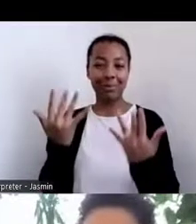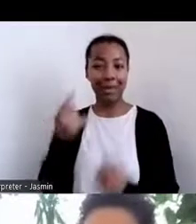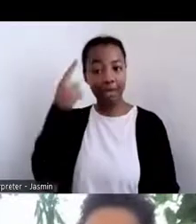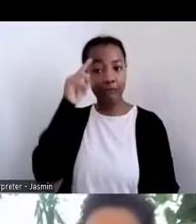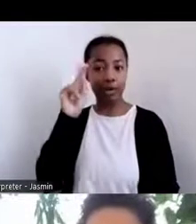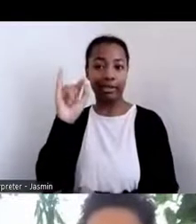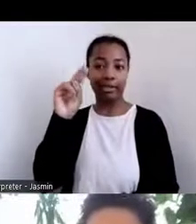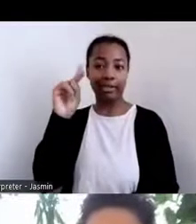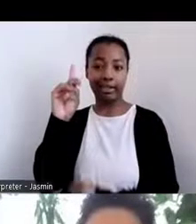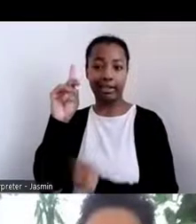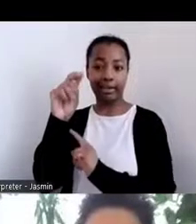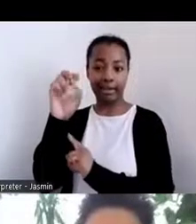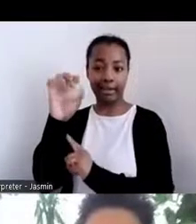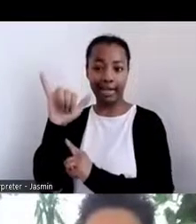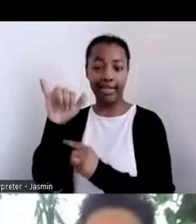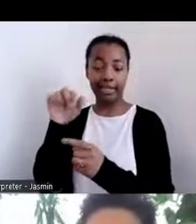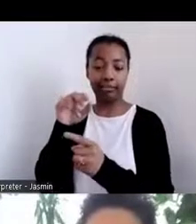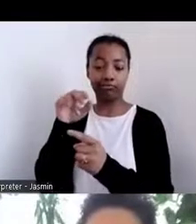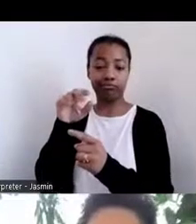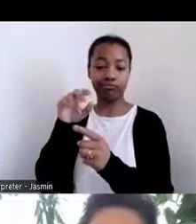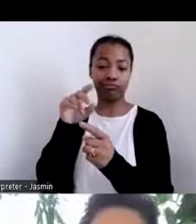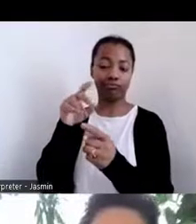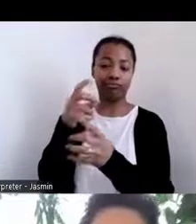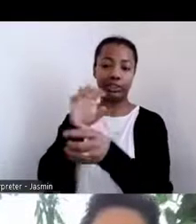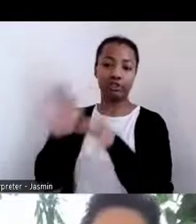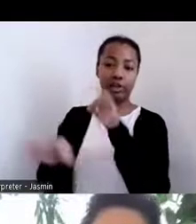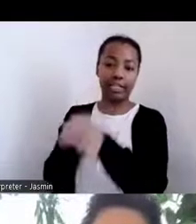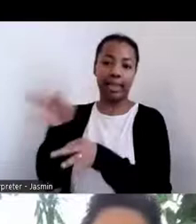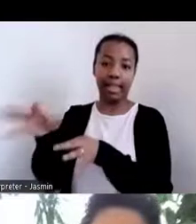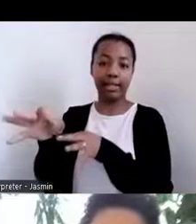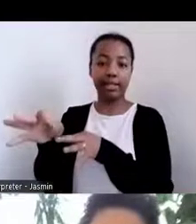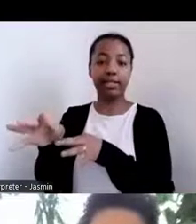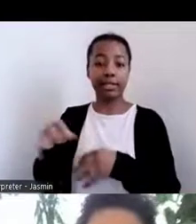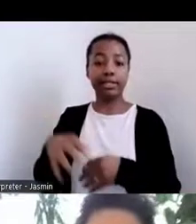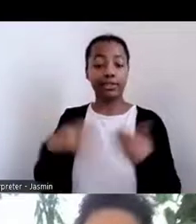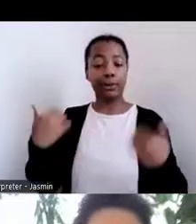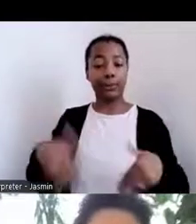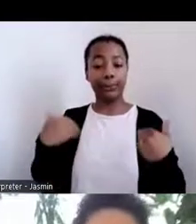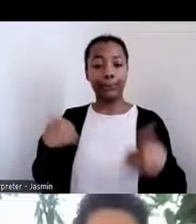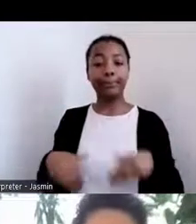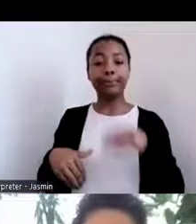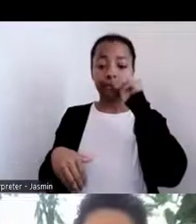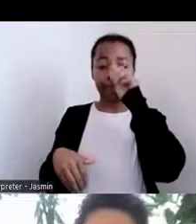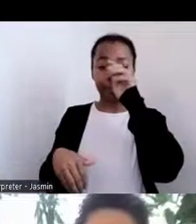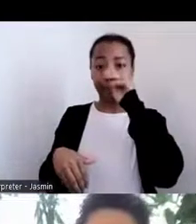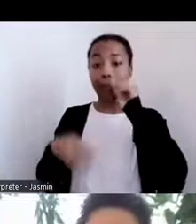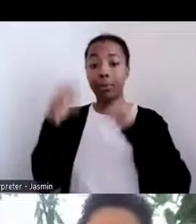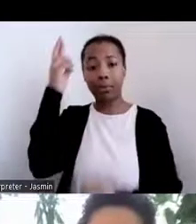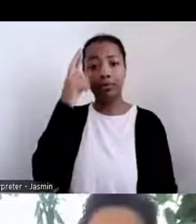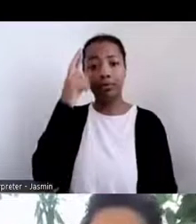And we see the reality of when the masks were coming to our communities that it was not, you know, a perfect fit for